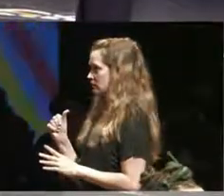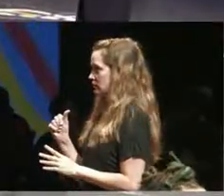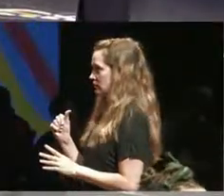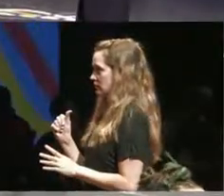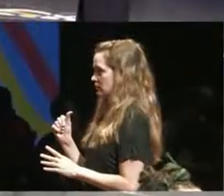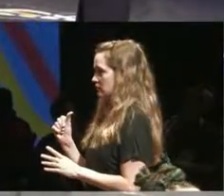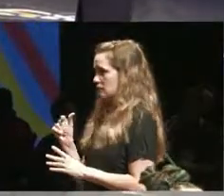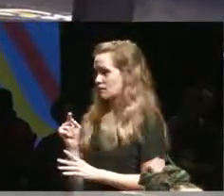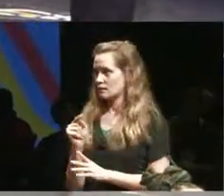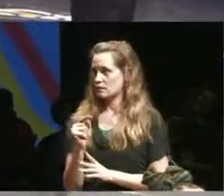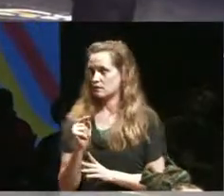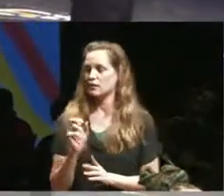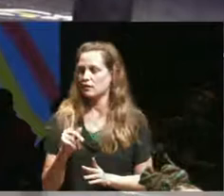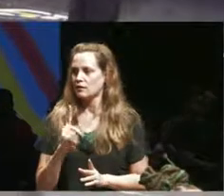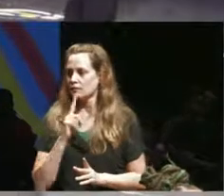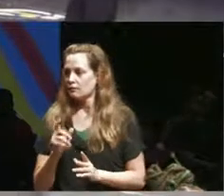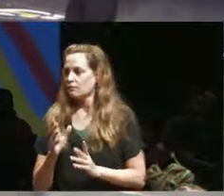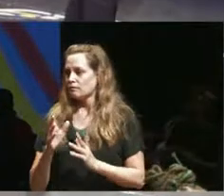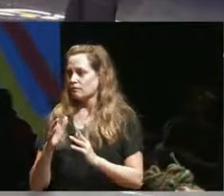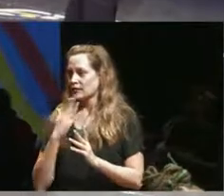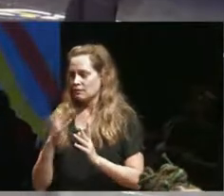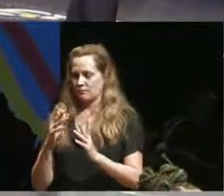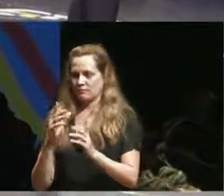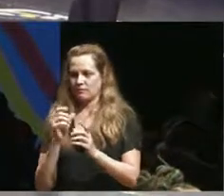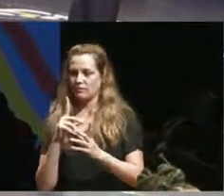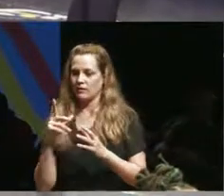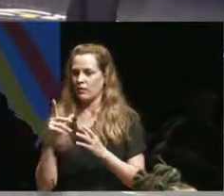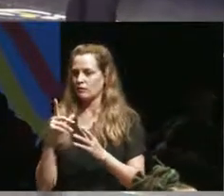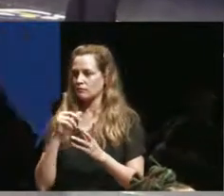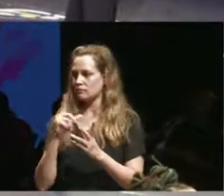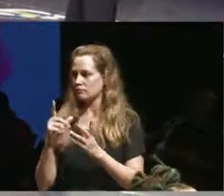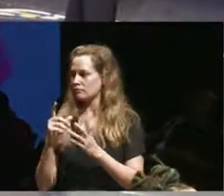I and I think that that sort of turns to that question about who it is who's